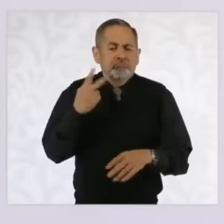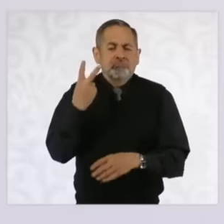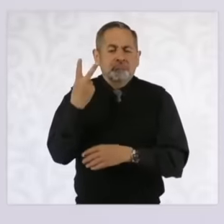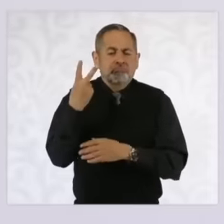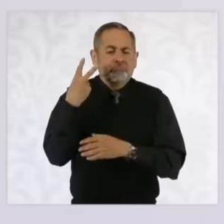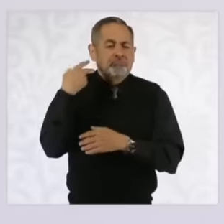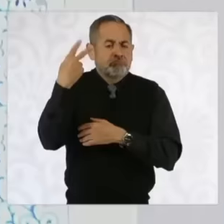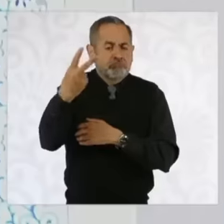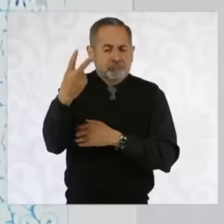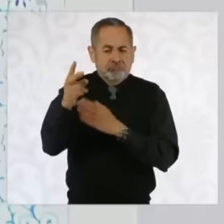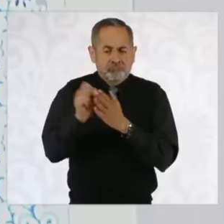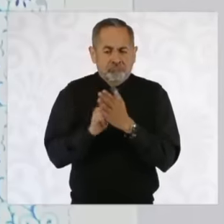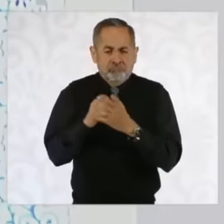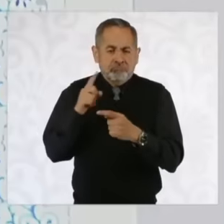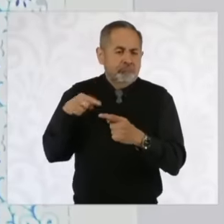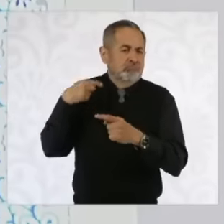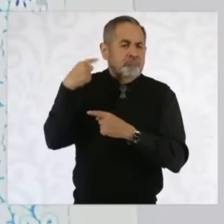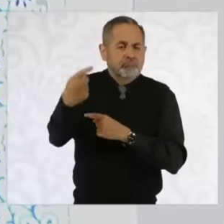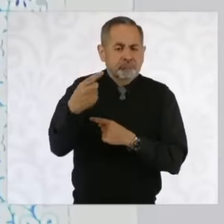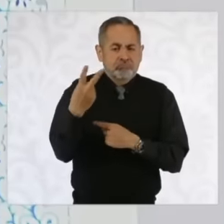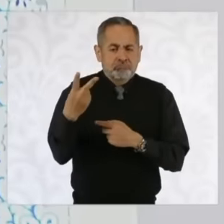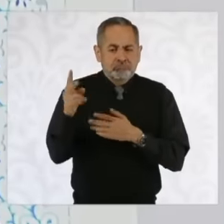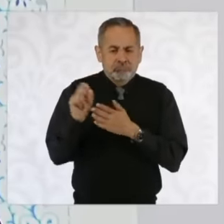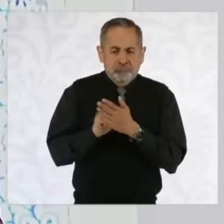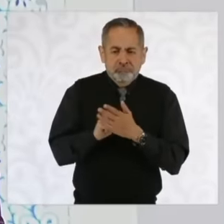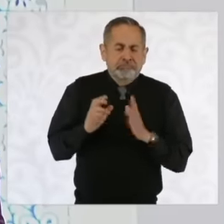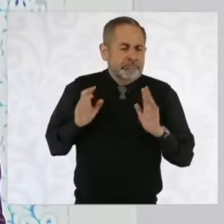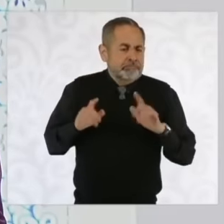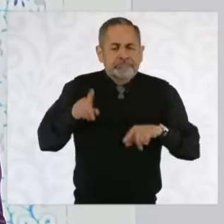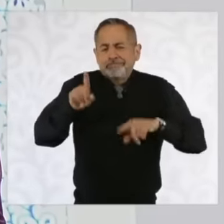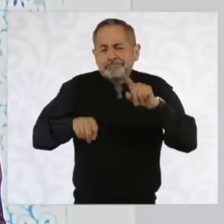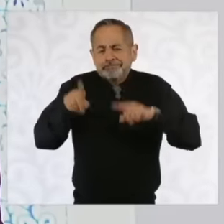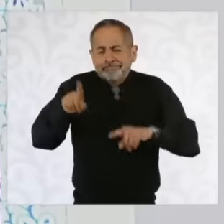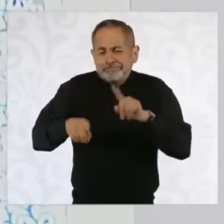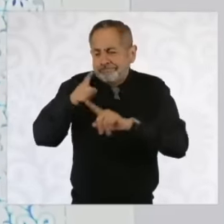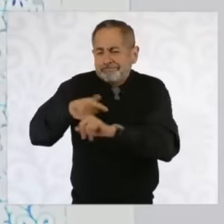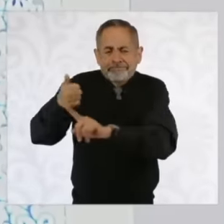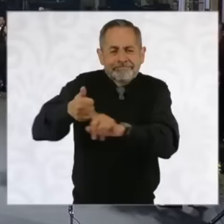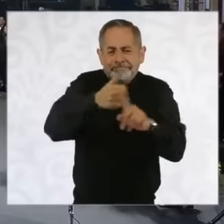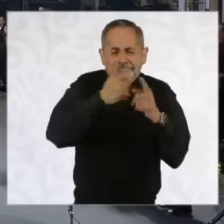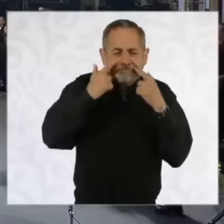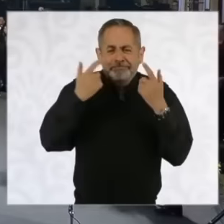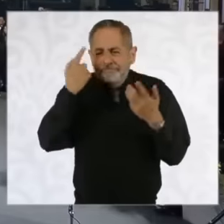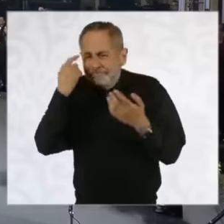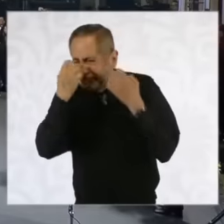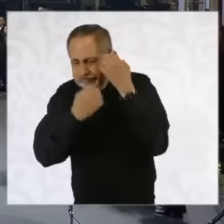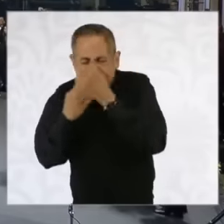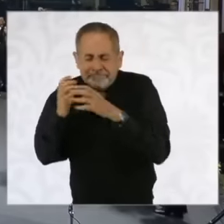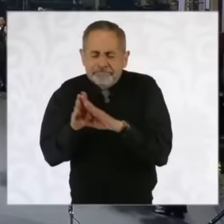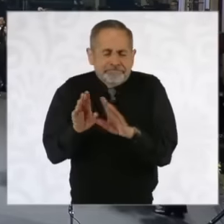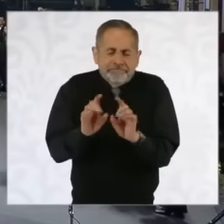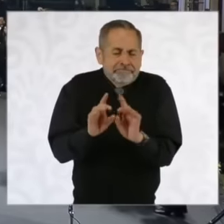visit every two months to be able to check their vital signs. Thank you very much, President,